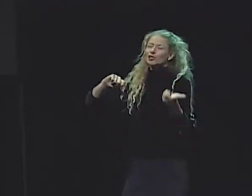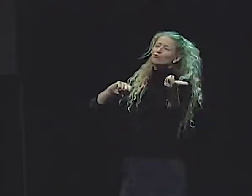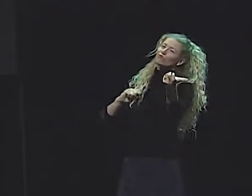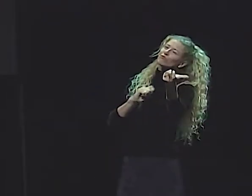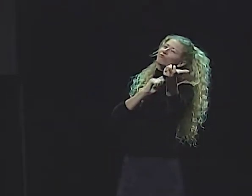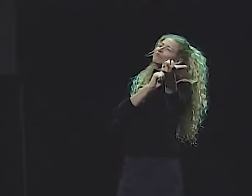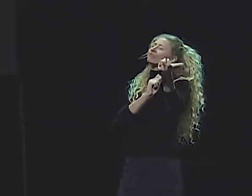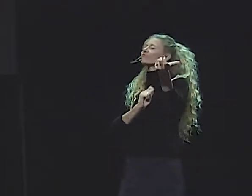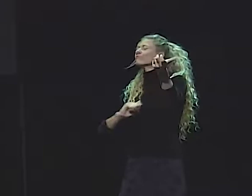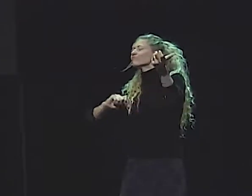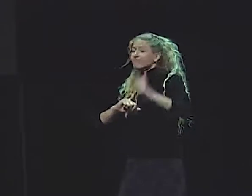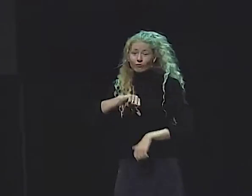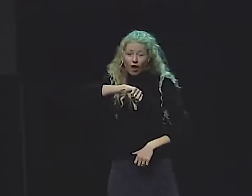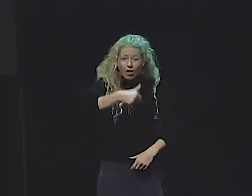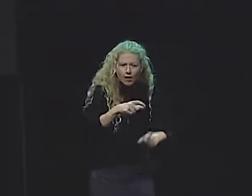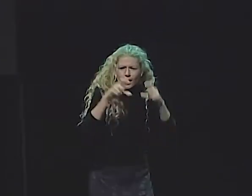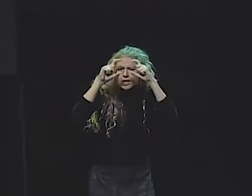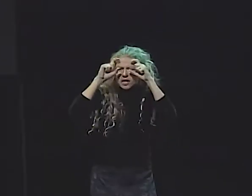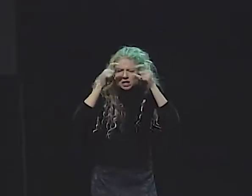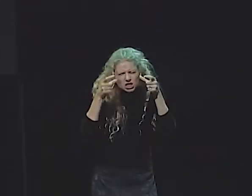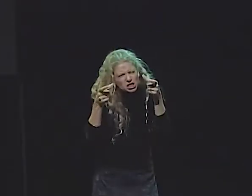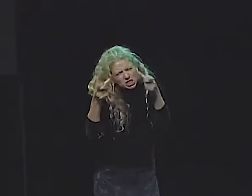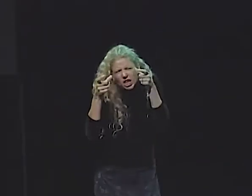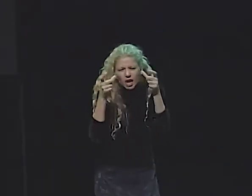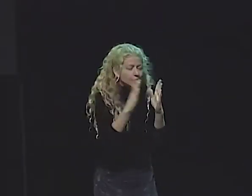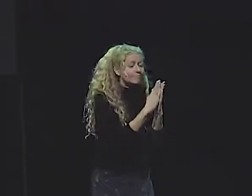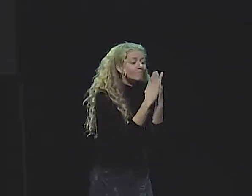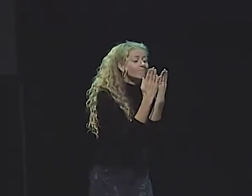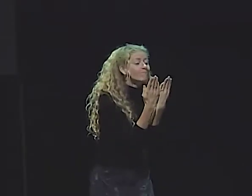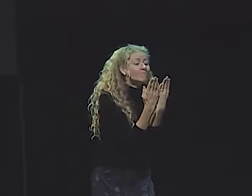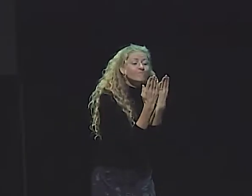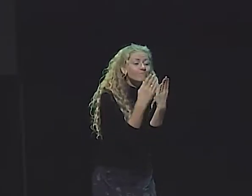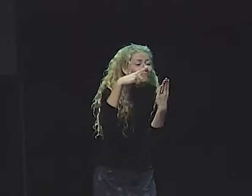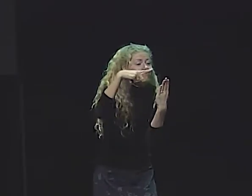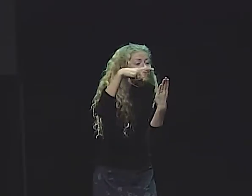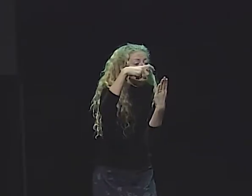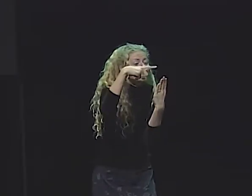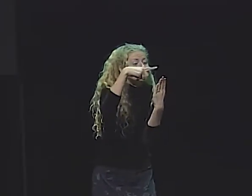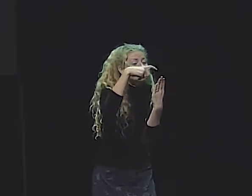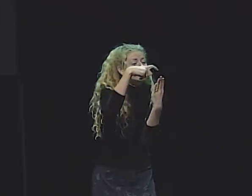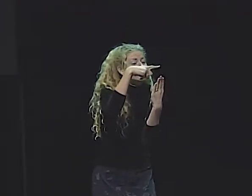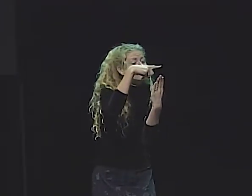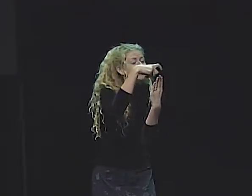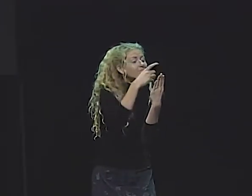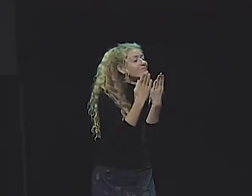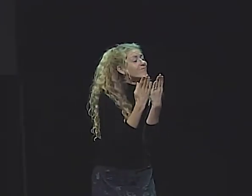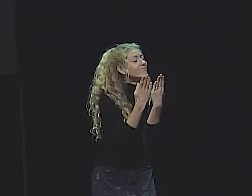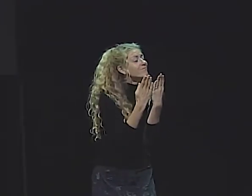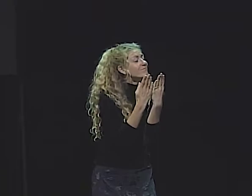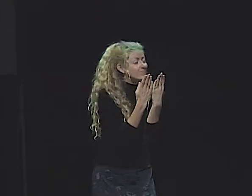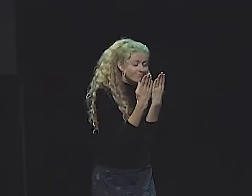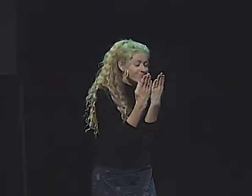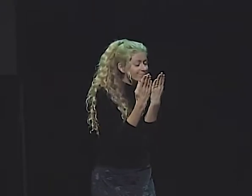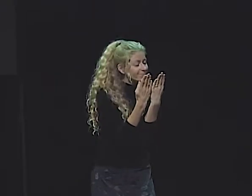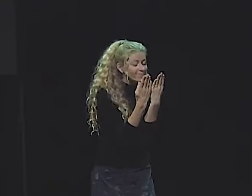SO POWERFUL AND BEAUTIFUL. ONE PLAYED PIANO, ONE PLAYED VIOLIN, AND ANOTHER ANGEL WITH COKE-BOTTLE GLASSES,